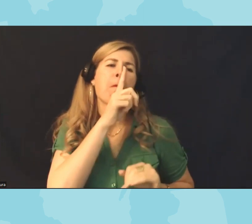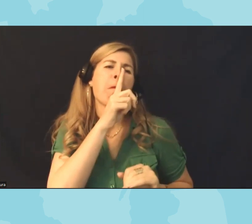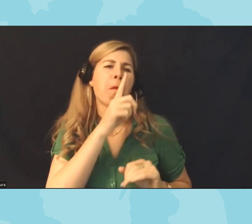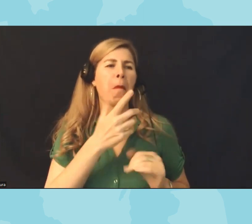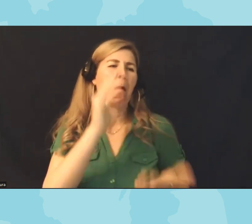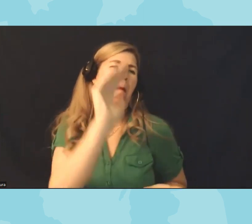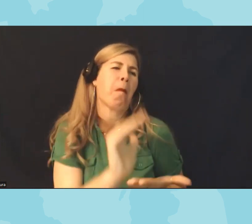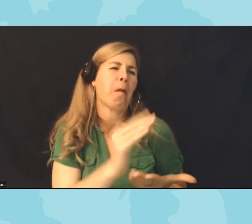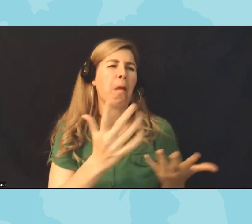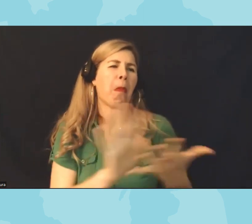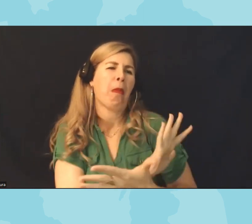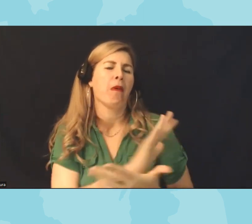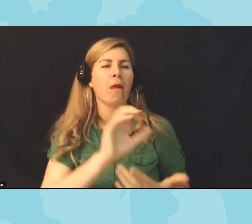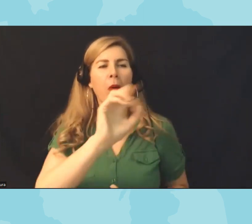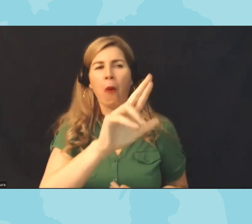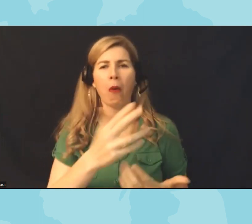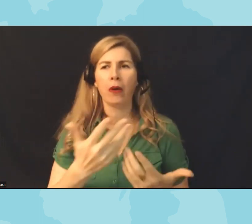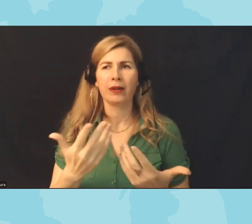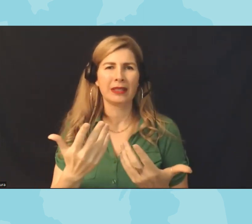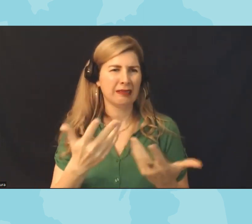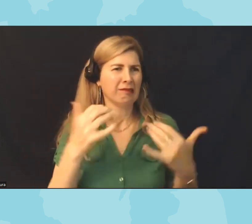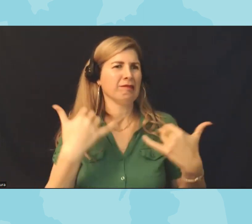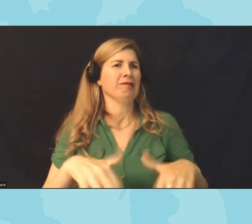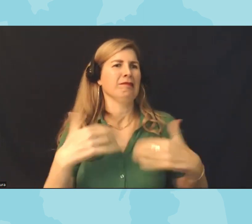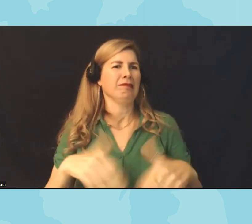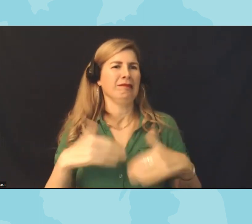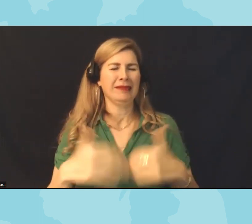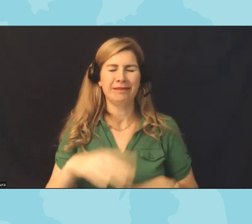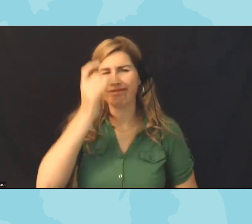each of our states and in our local communities and I'm excited to hear about what the landscape